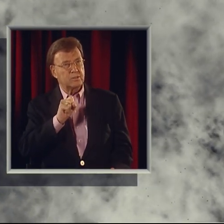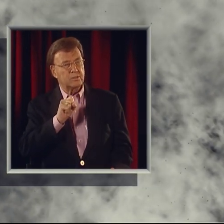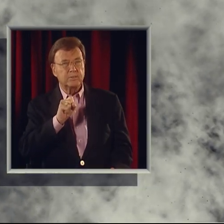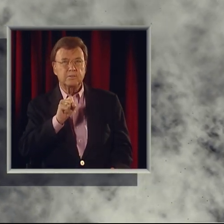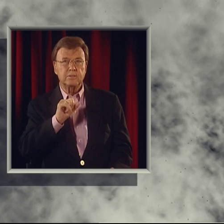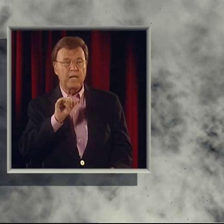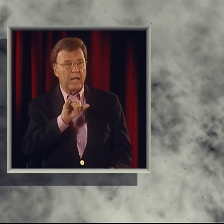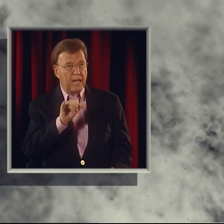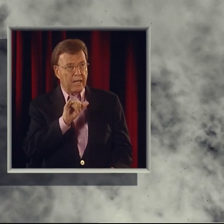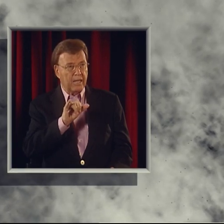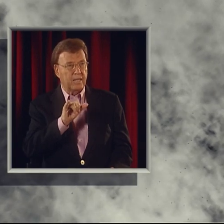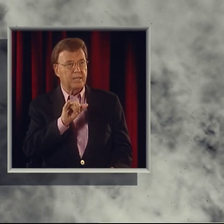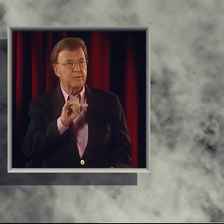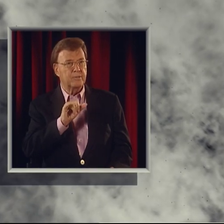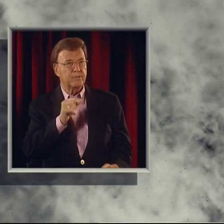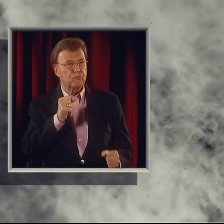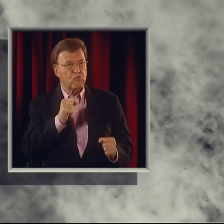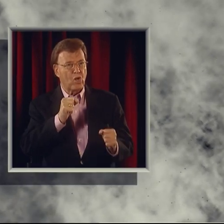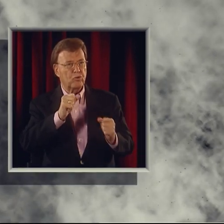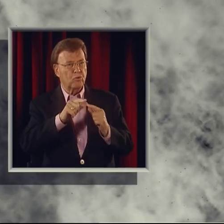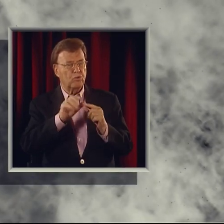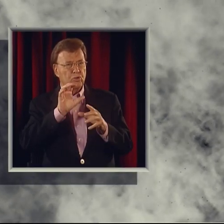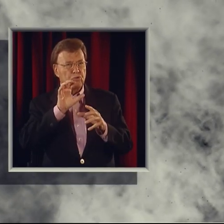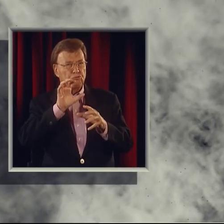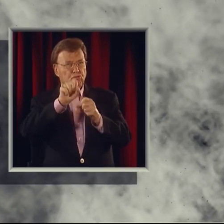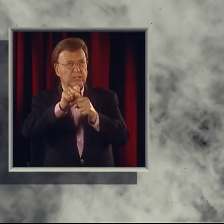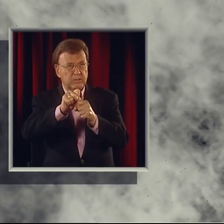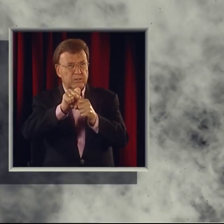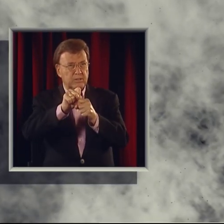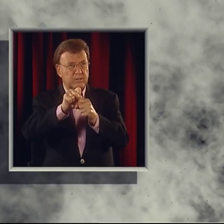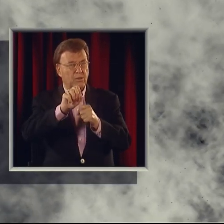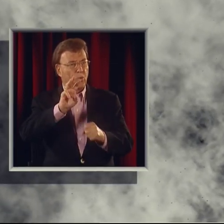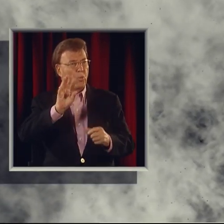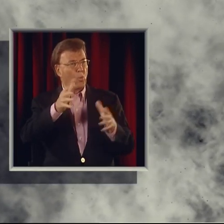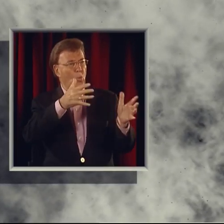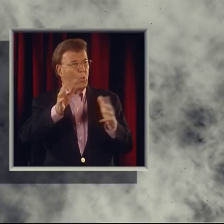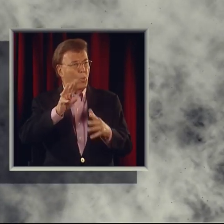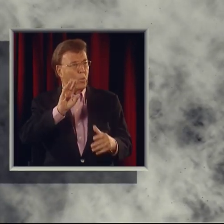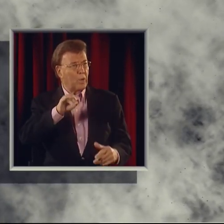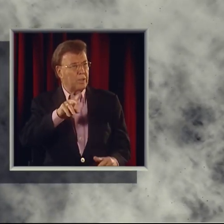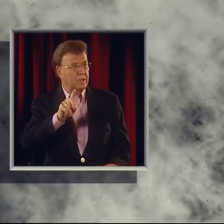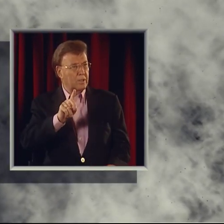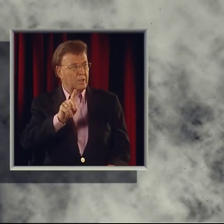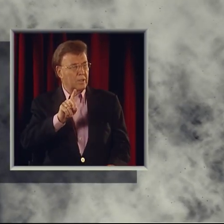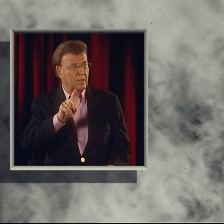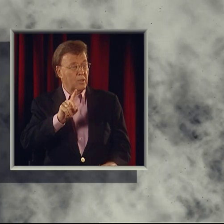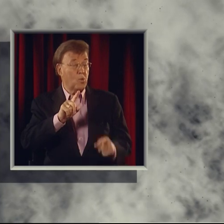..."Poetry is like trying to capture the wind...